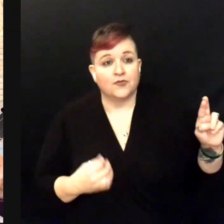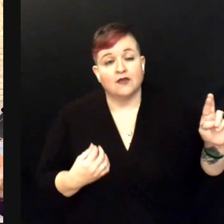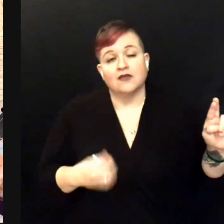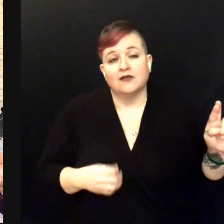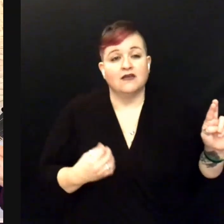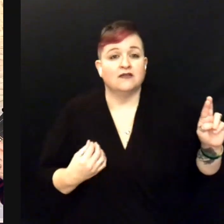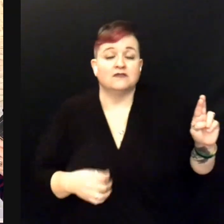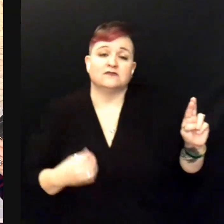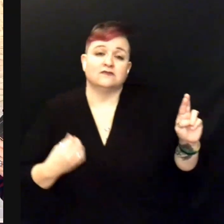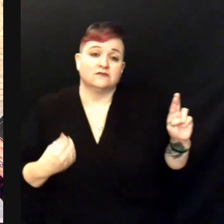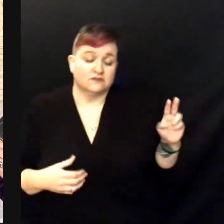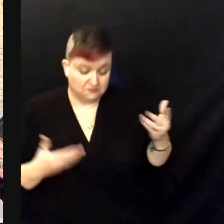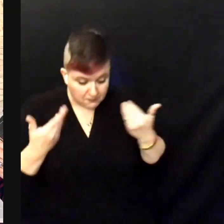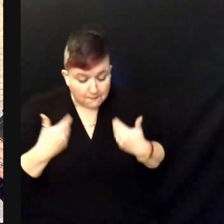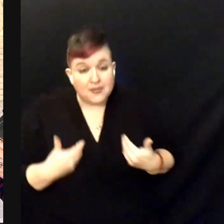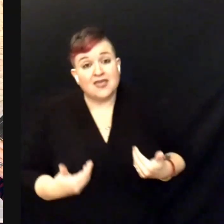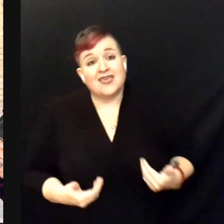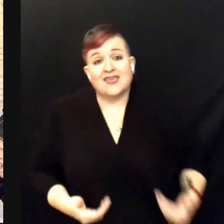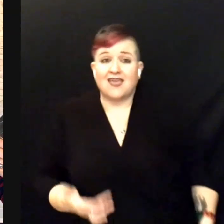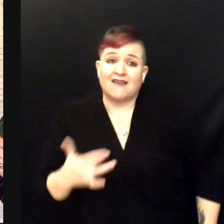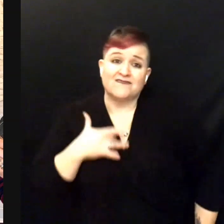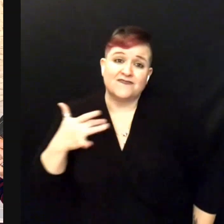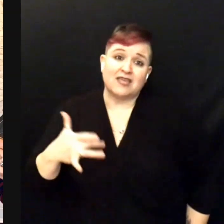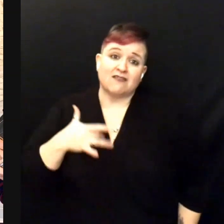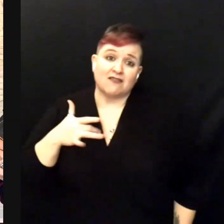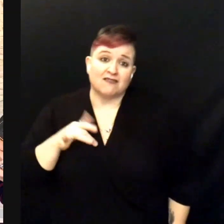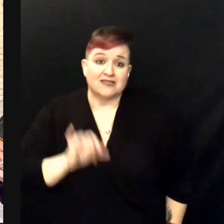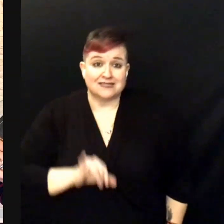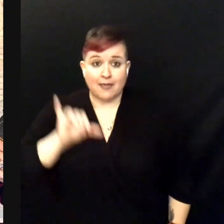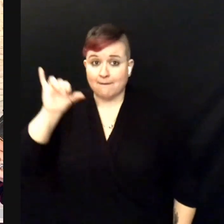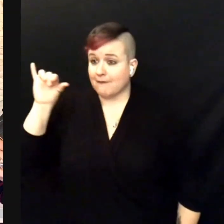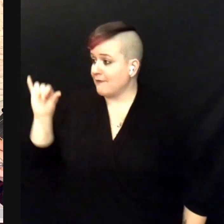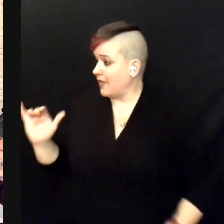I don't feel the way I used to